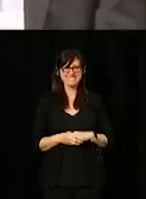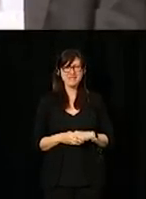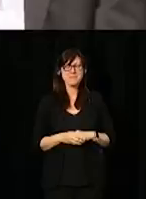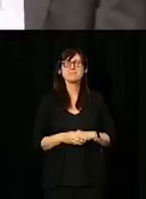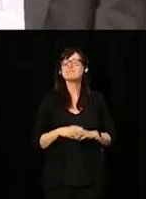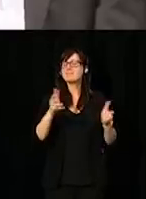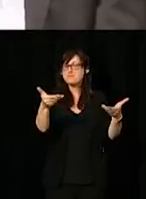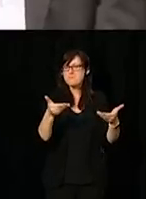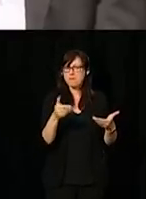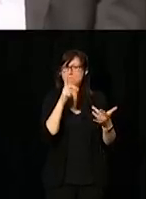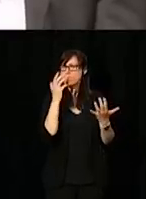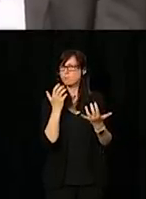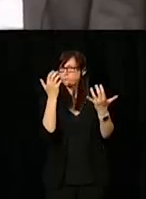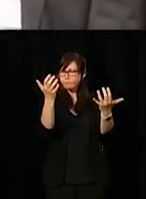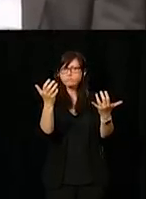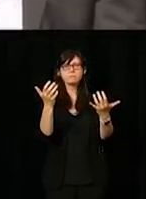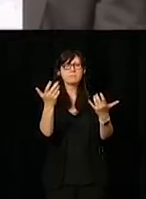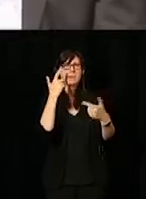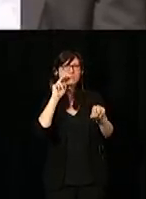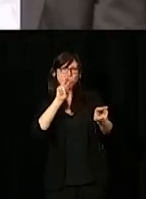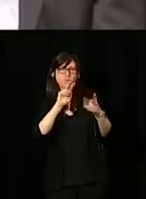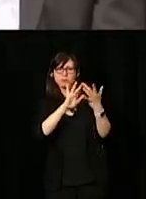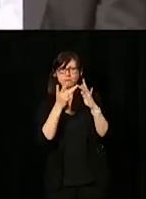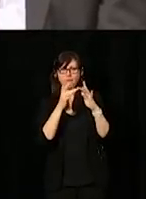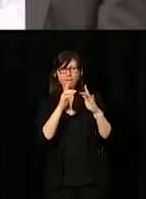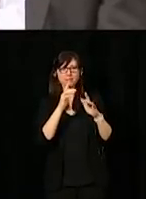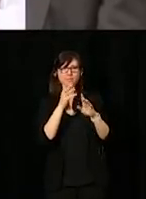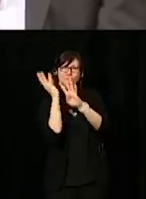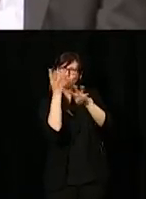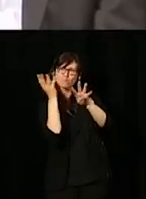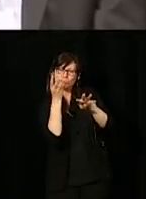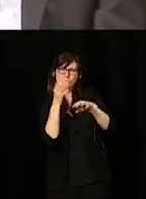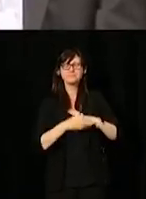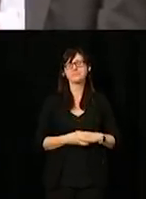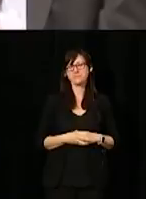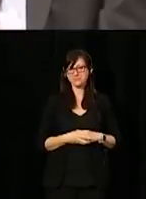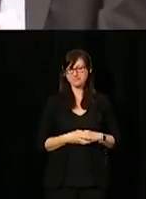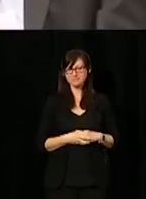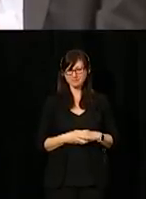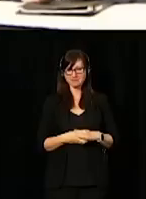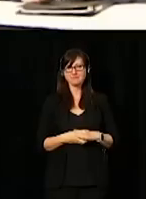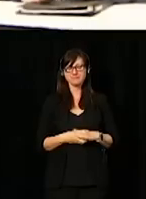Welcome to those streaming the event online. [Speaking in French]